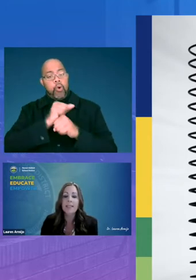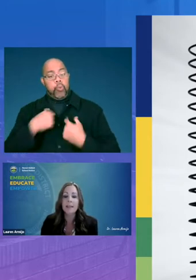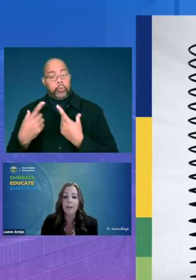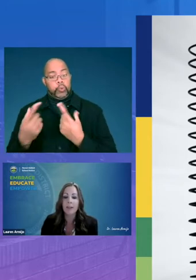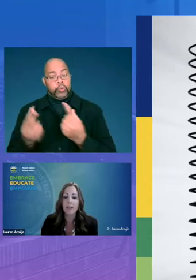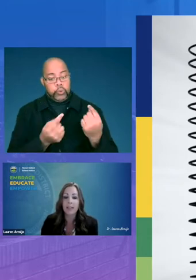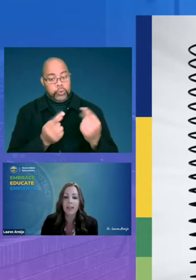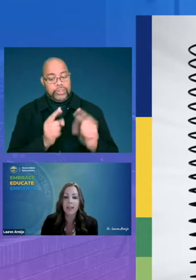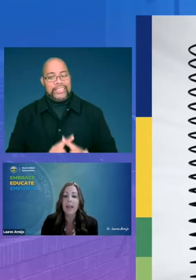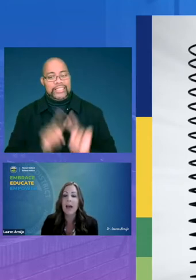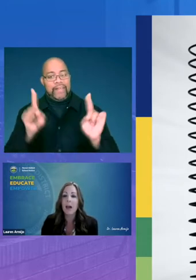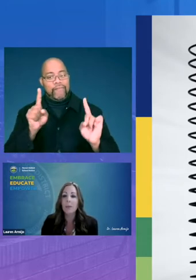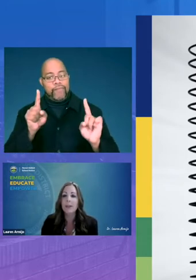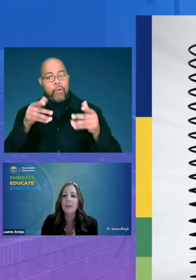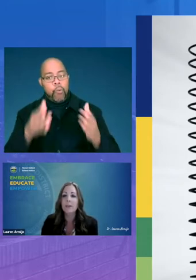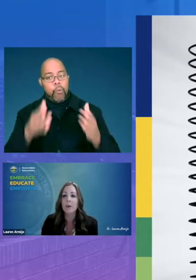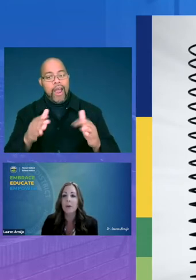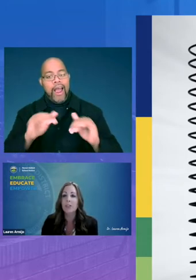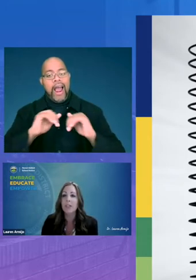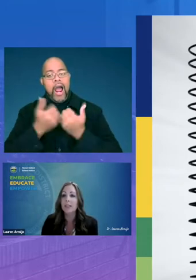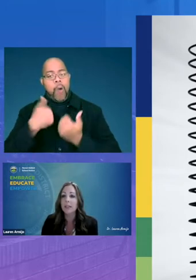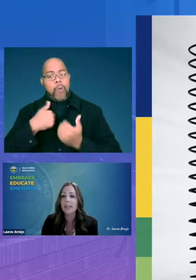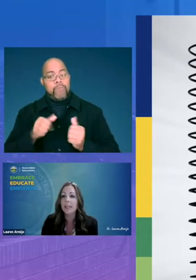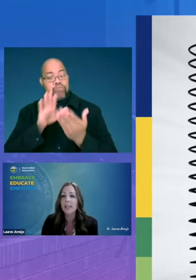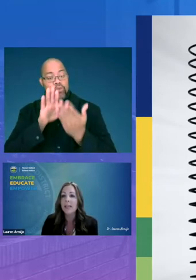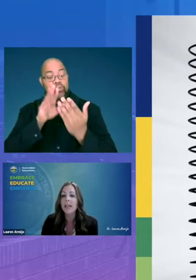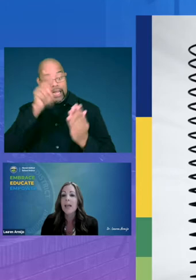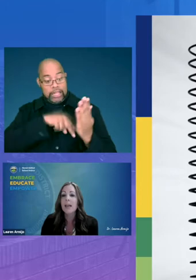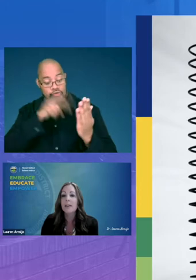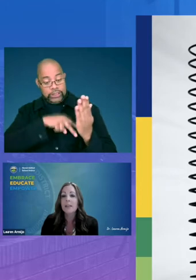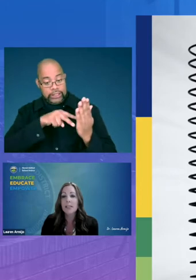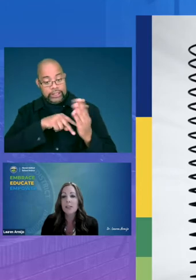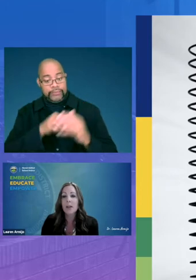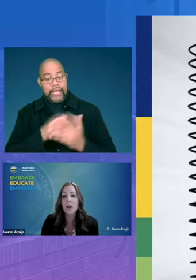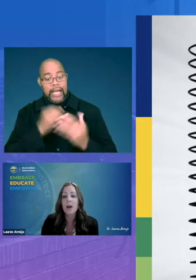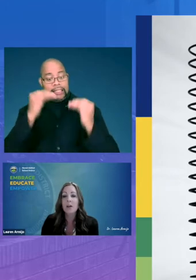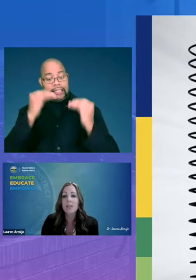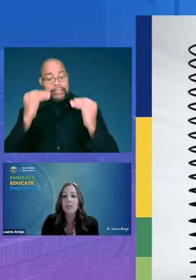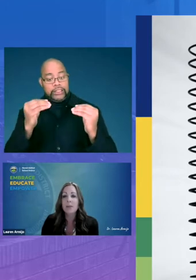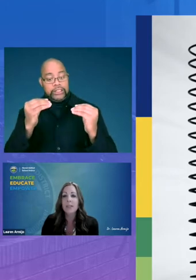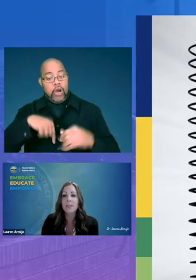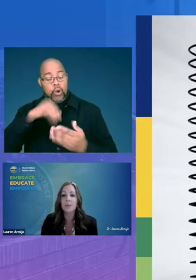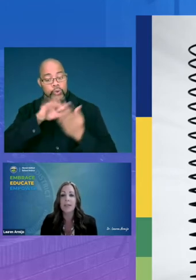differently and how we are approaching literacy and teaching our students to read